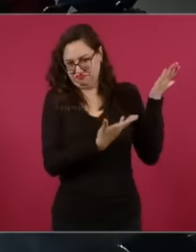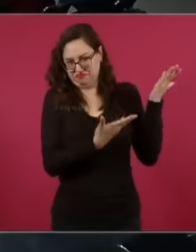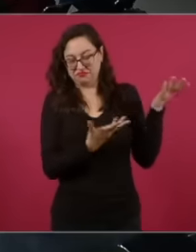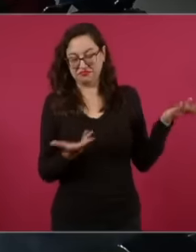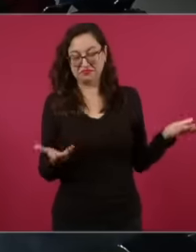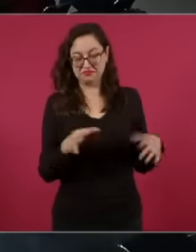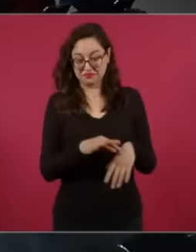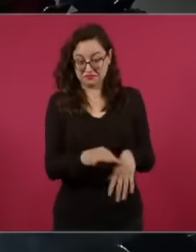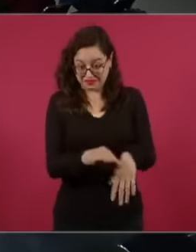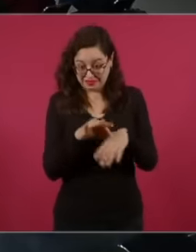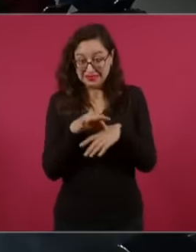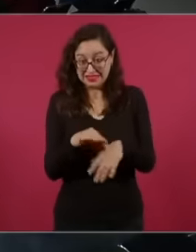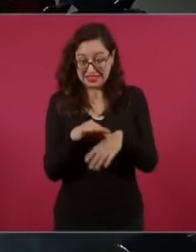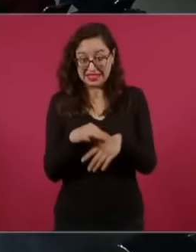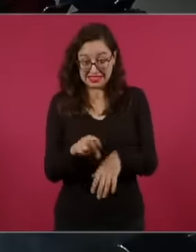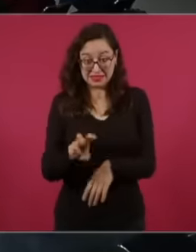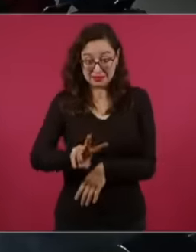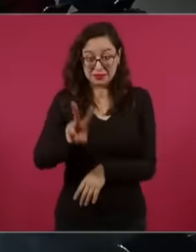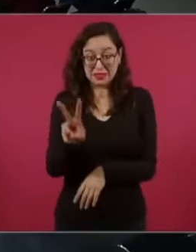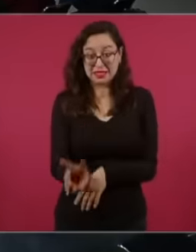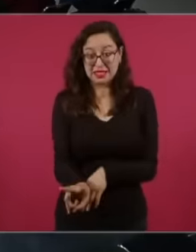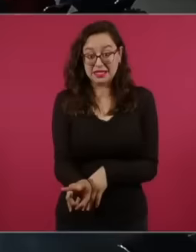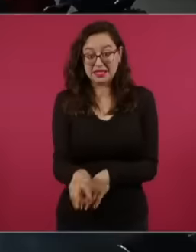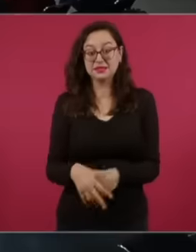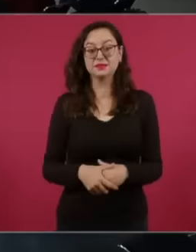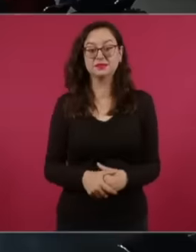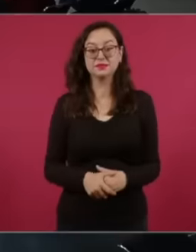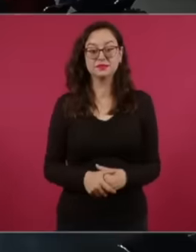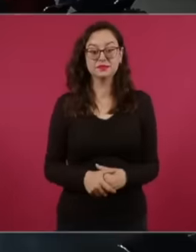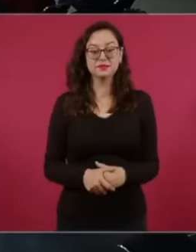great What year